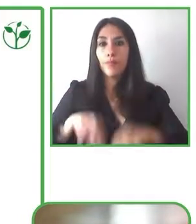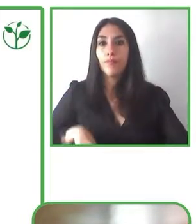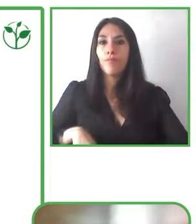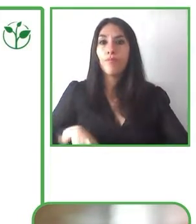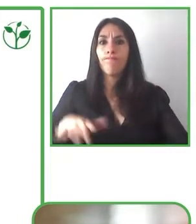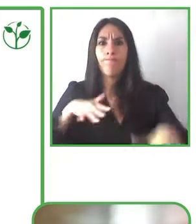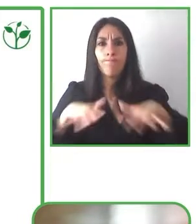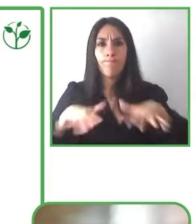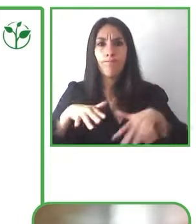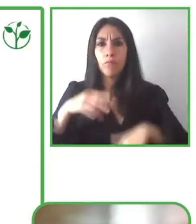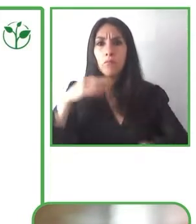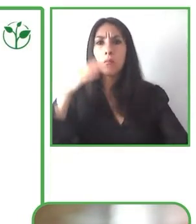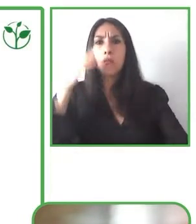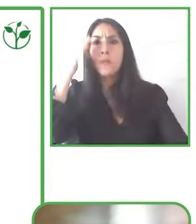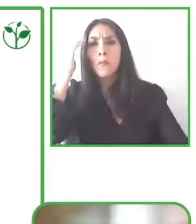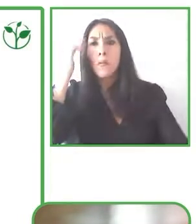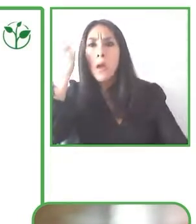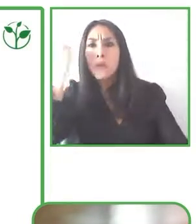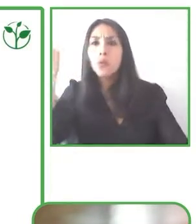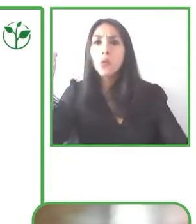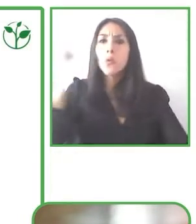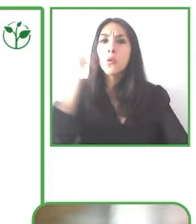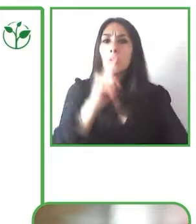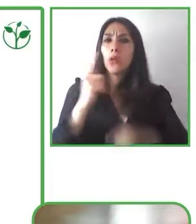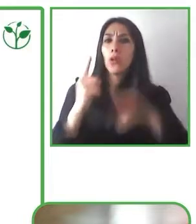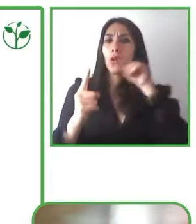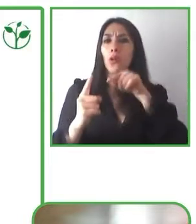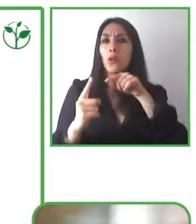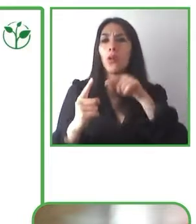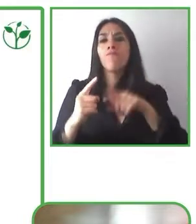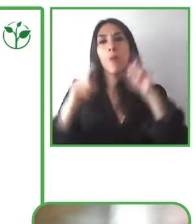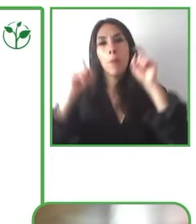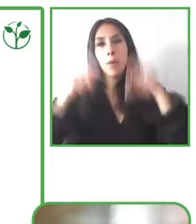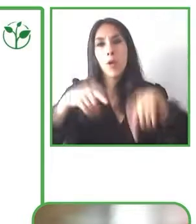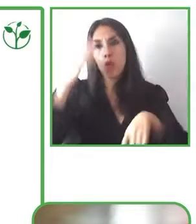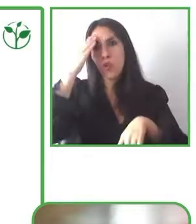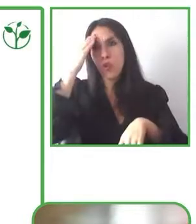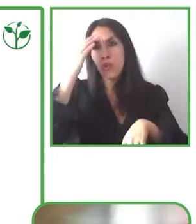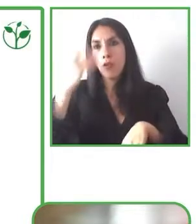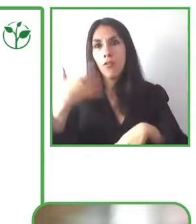different organizations who don't have anything to do with the world of disability that can